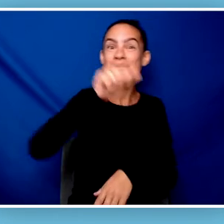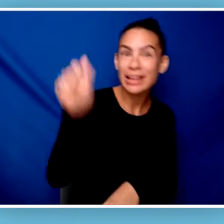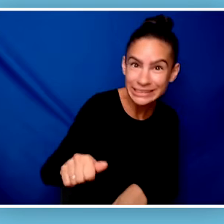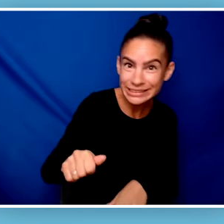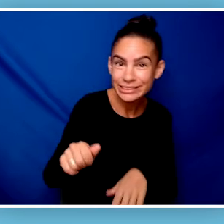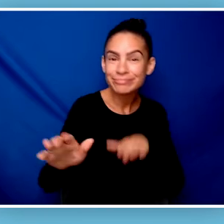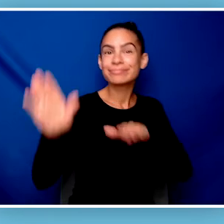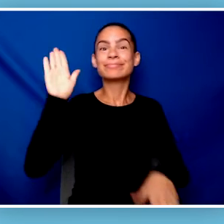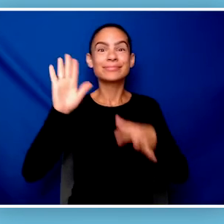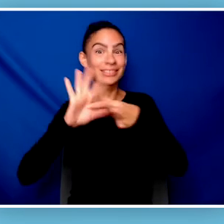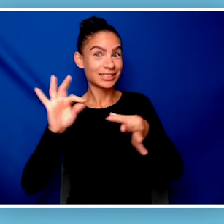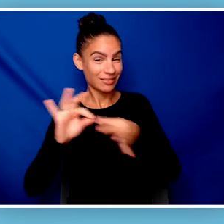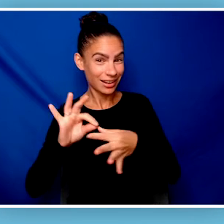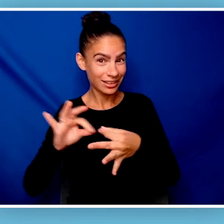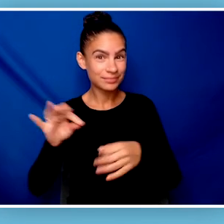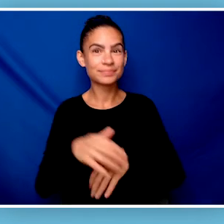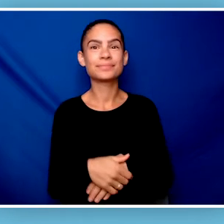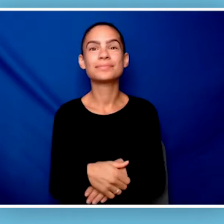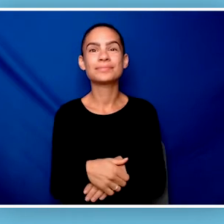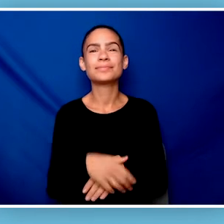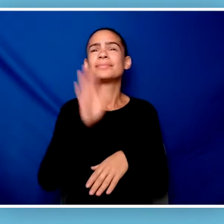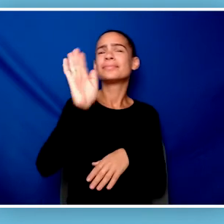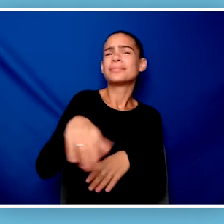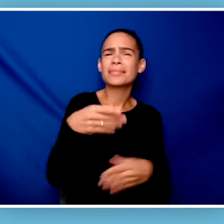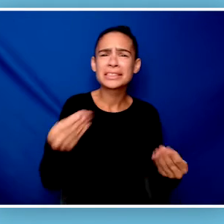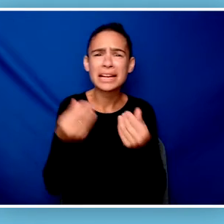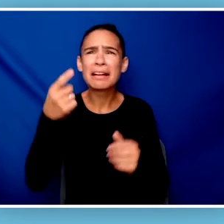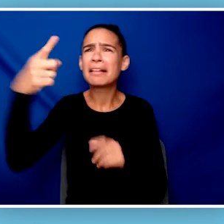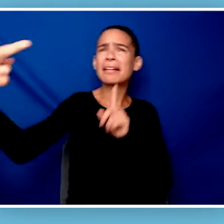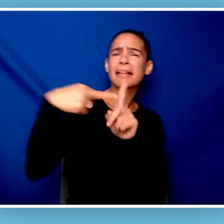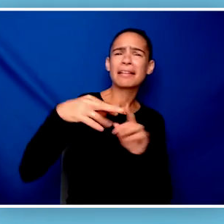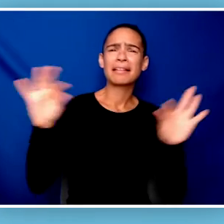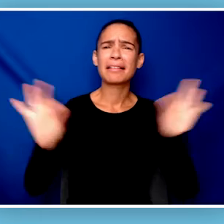they made their way to Austin to testify. [Hector] Sand, something that seems trivial